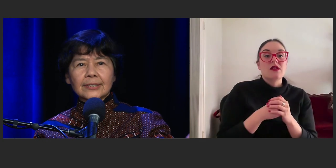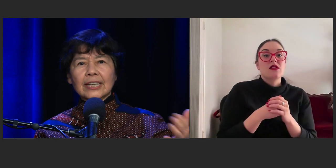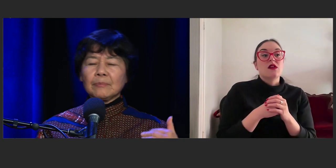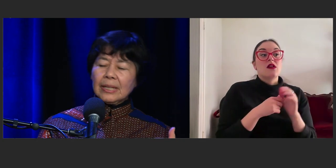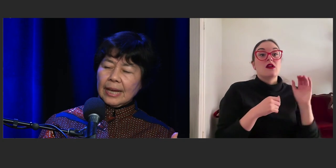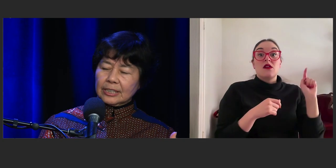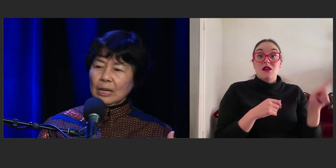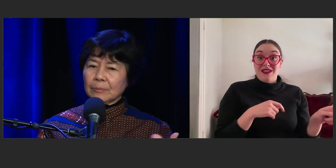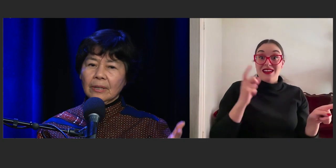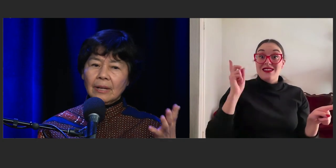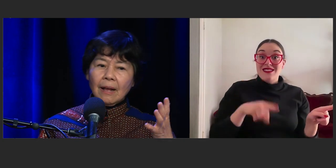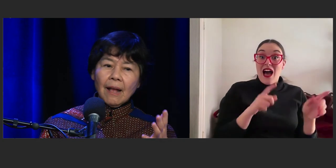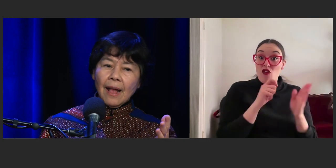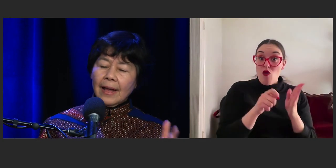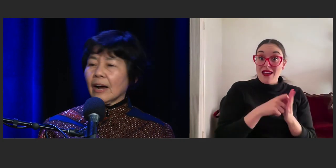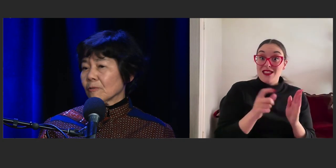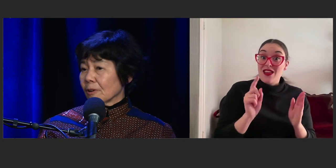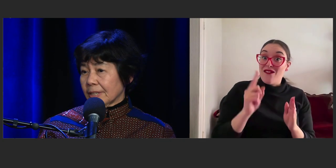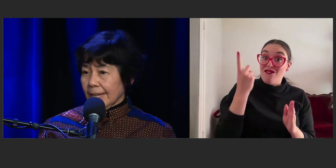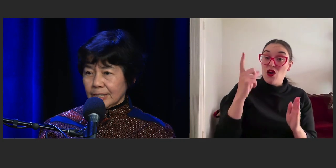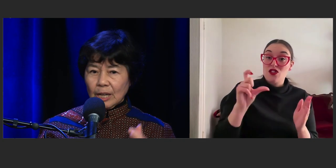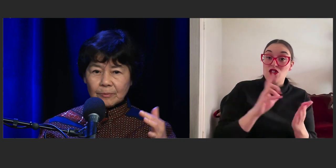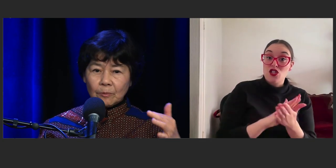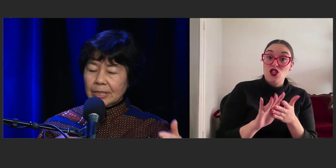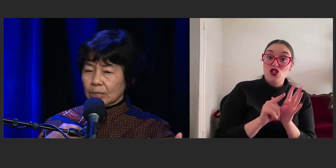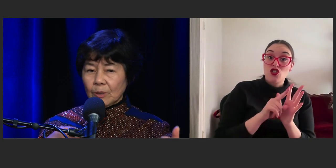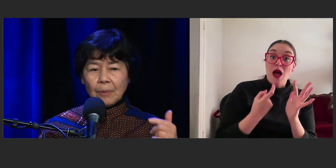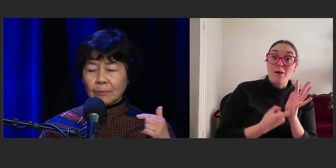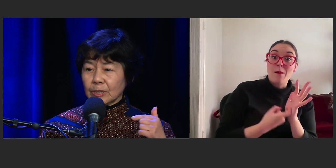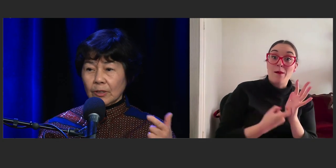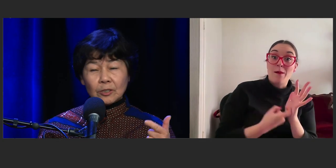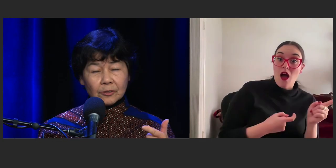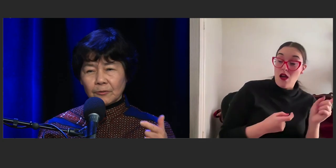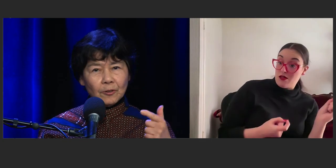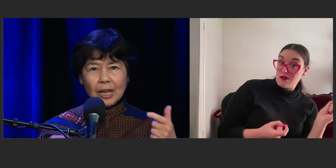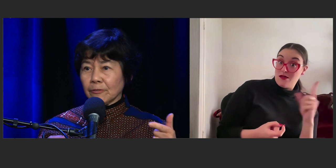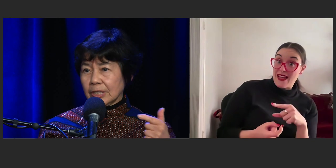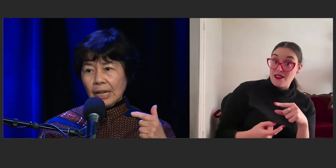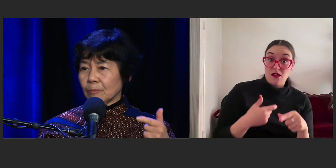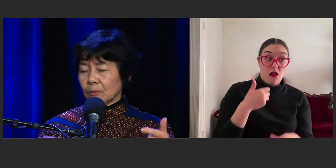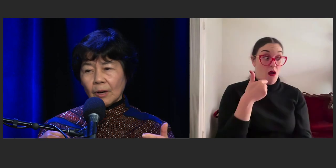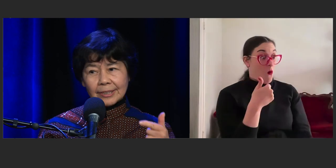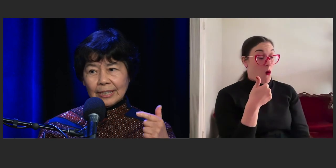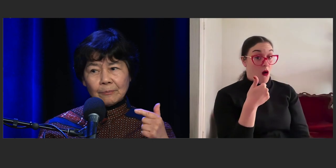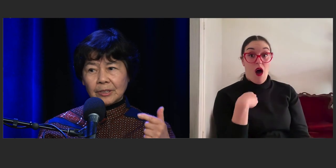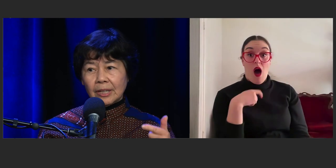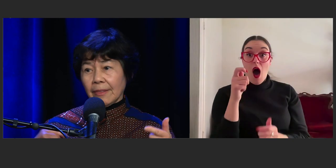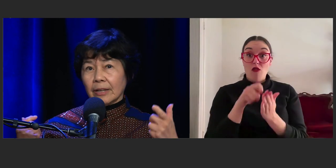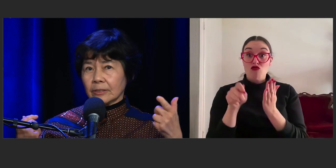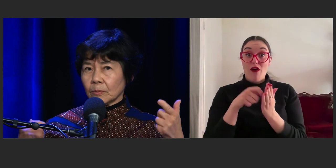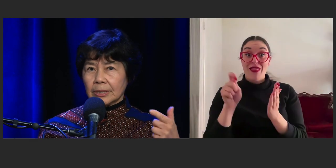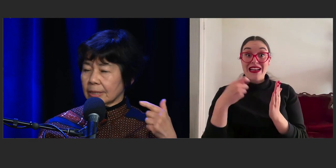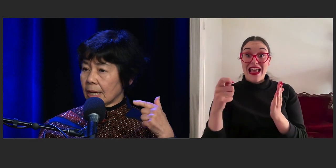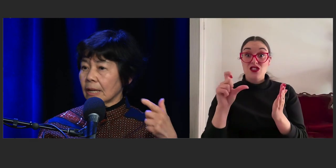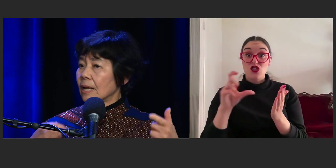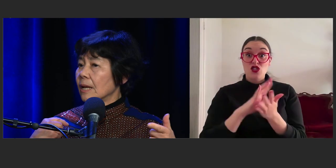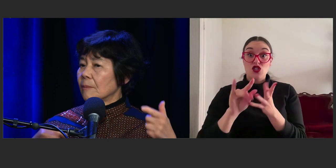sent me that chapter and I wrote the next chapter and we just went backwards. It's for every day we'd write a chapter a day, a thousand words a day,